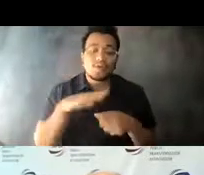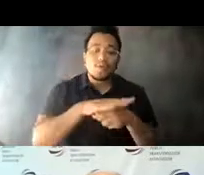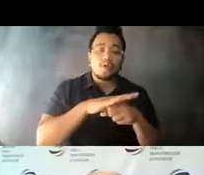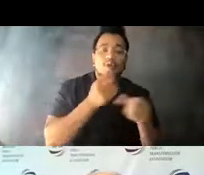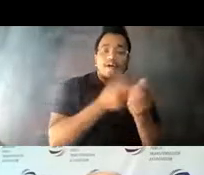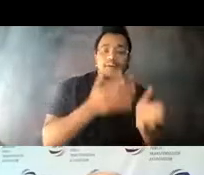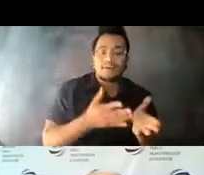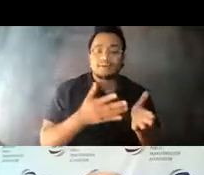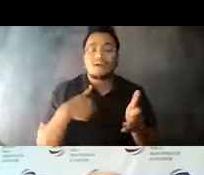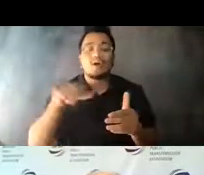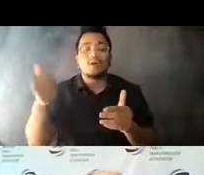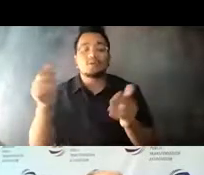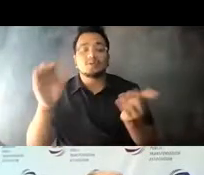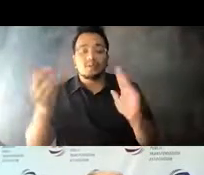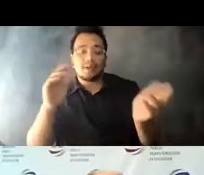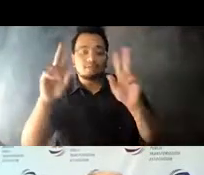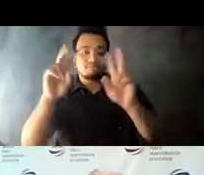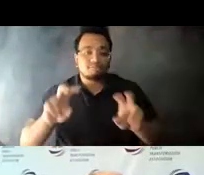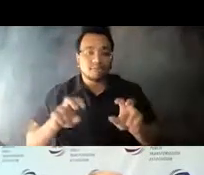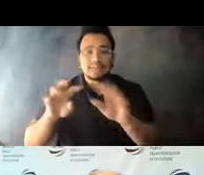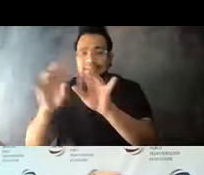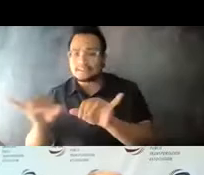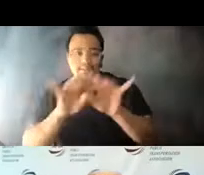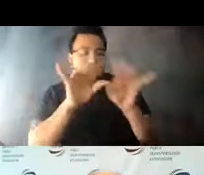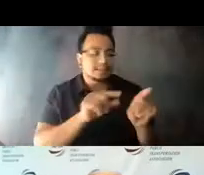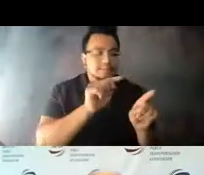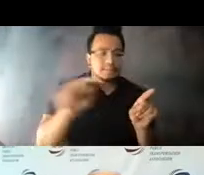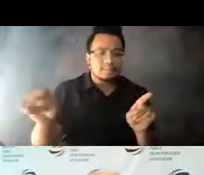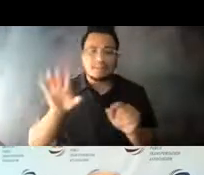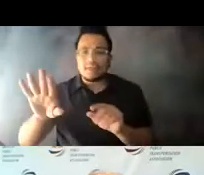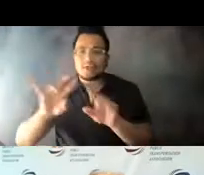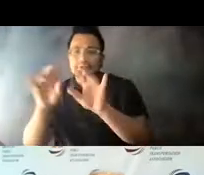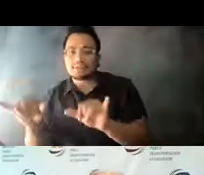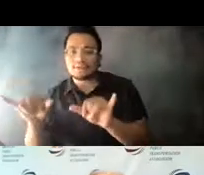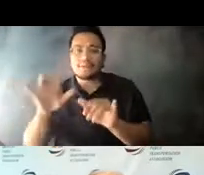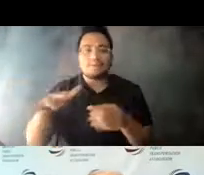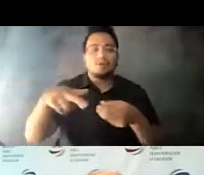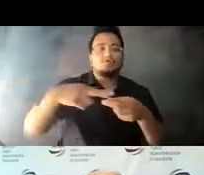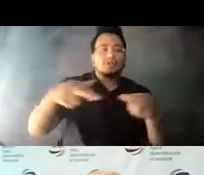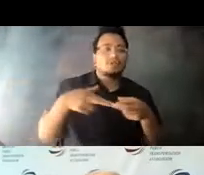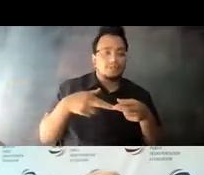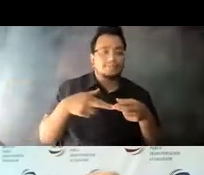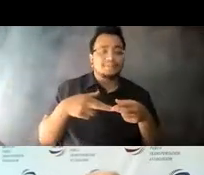to compare ridership between systems, between their 14:12:14 system and their regions, and across the nation.